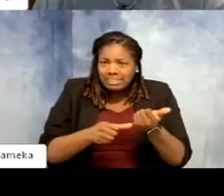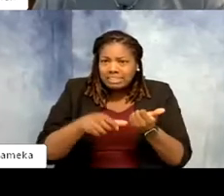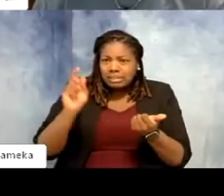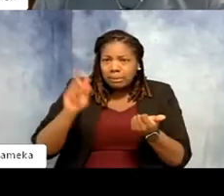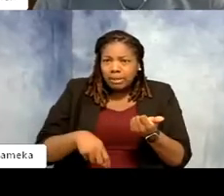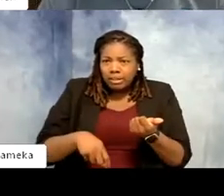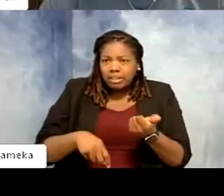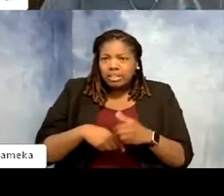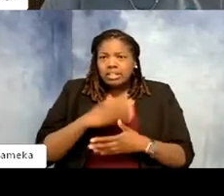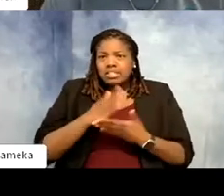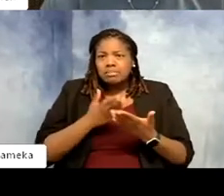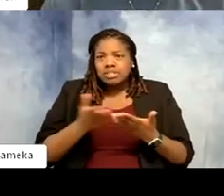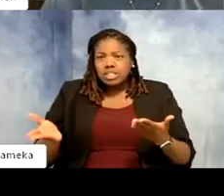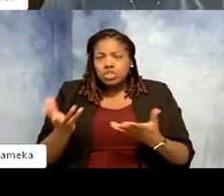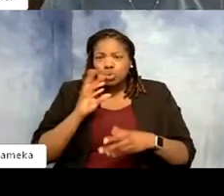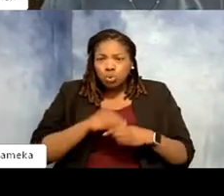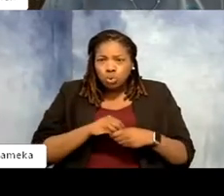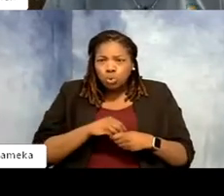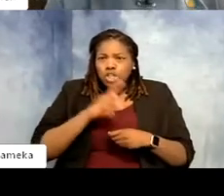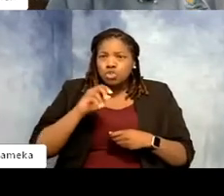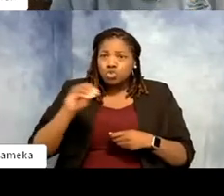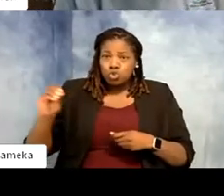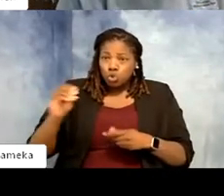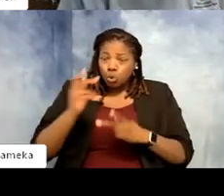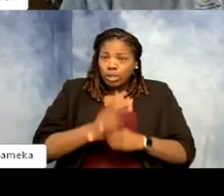things that you do as a zookeeper. You want to. You want to see that animal get care and get better.